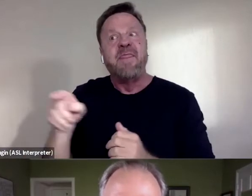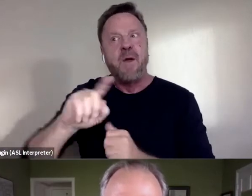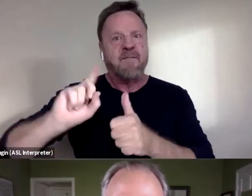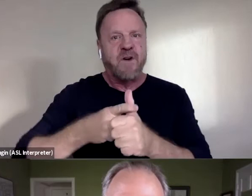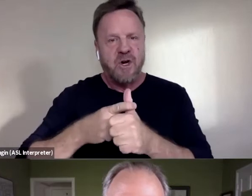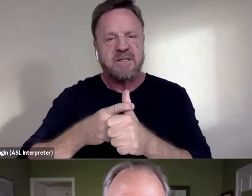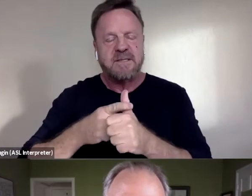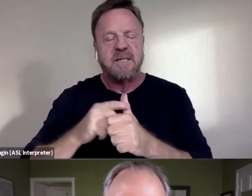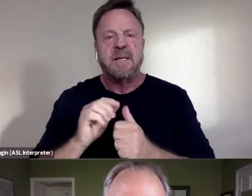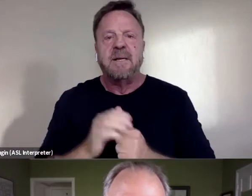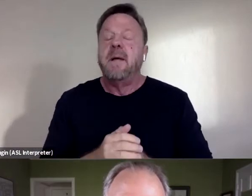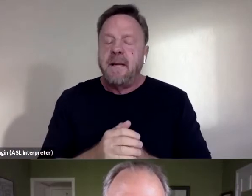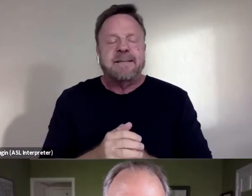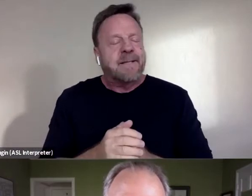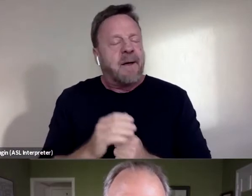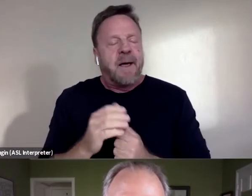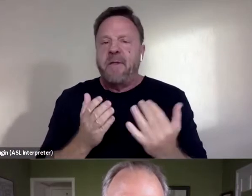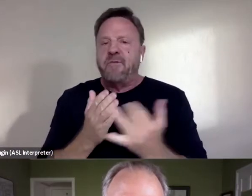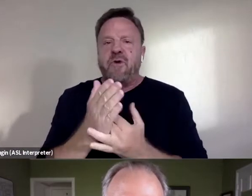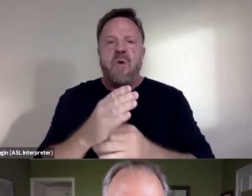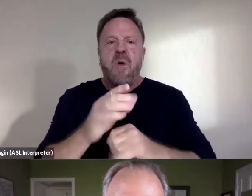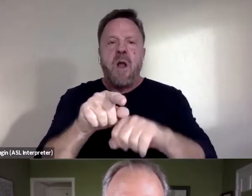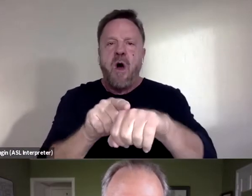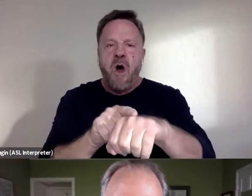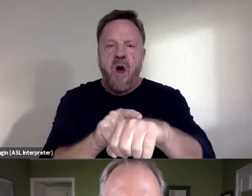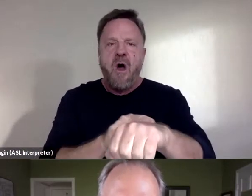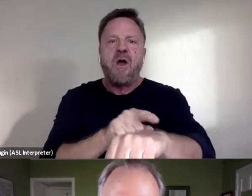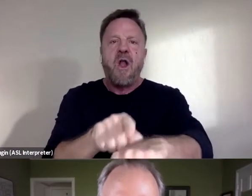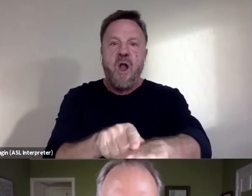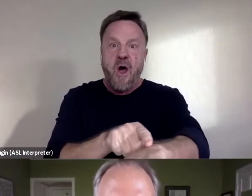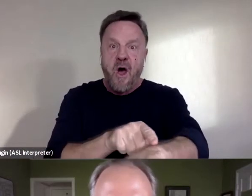And so we went through this very long, long tense